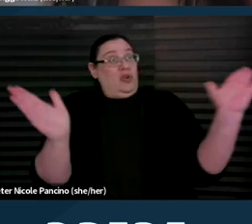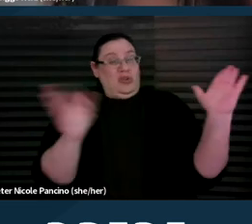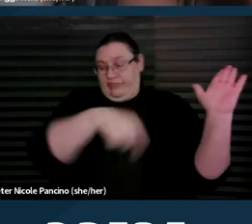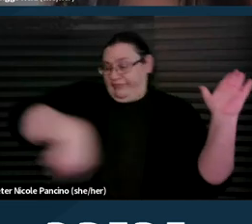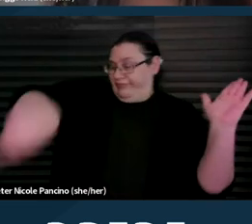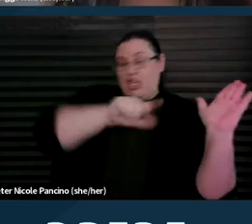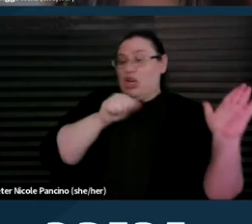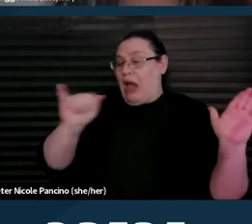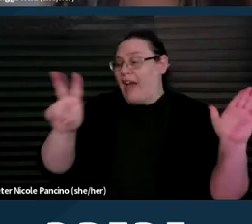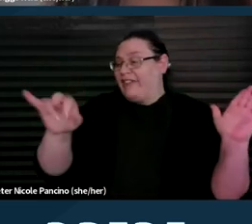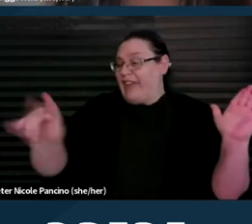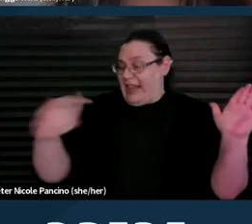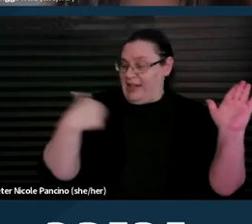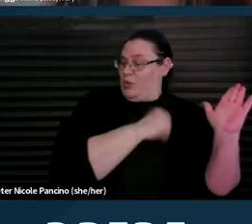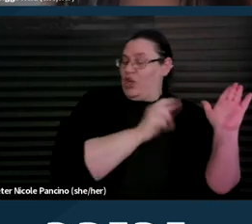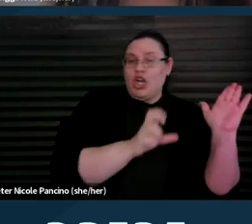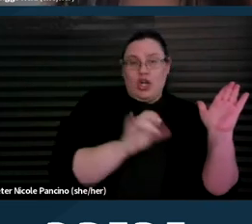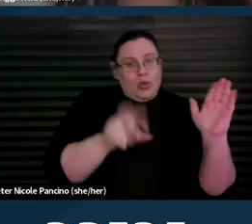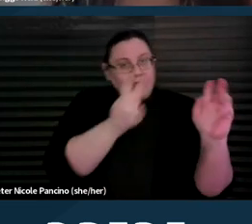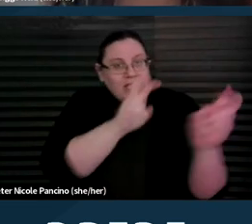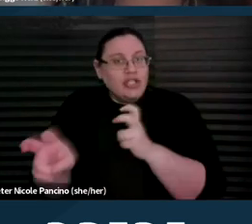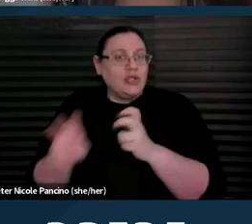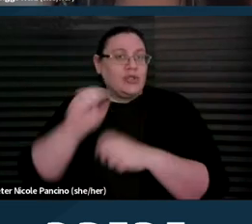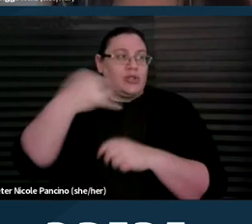All issues and social justice interconnect